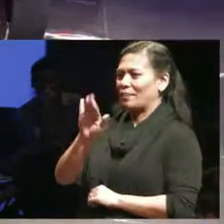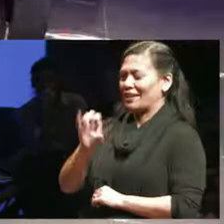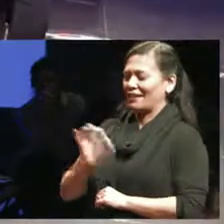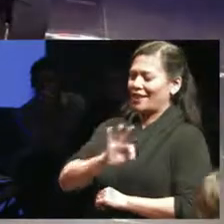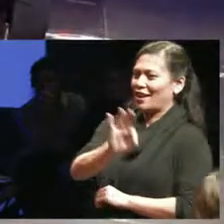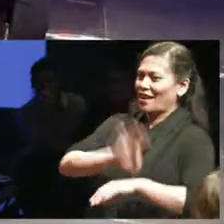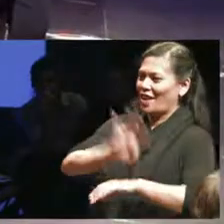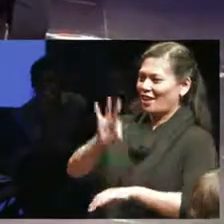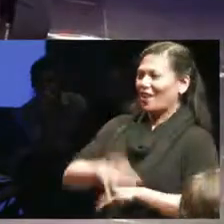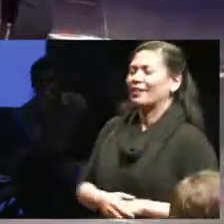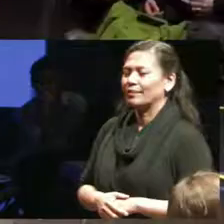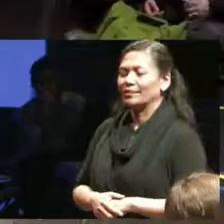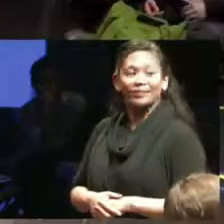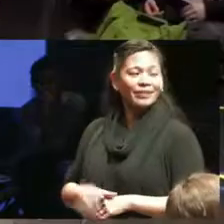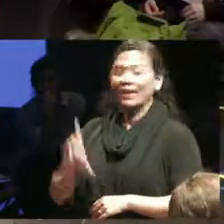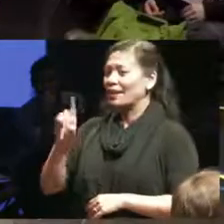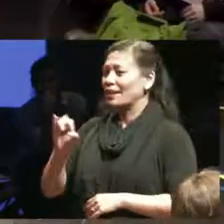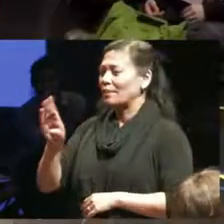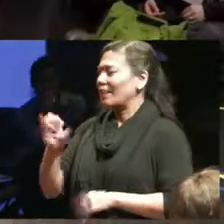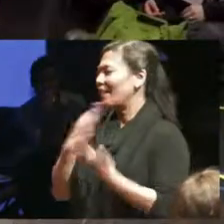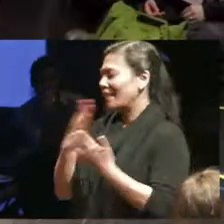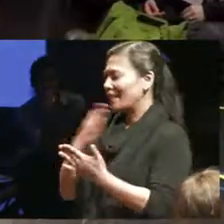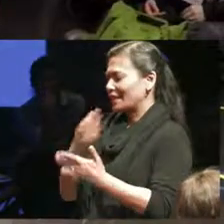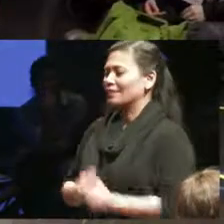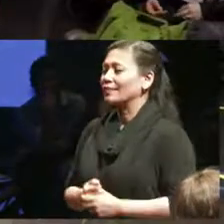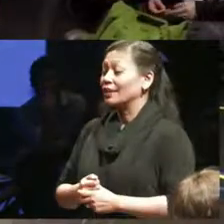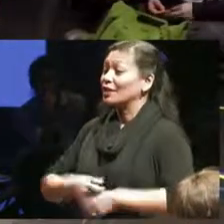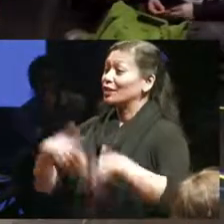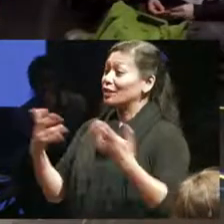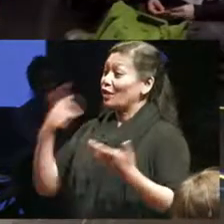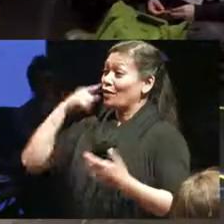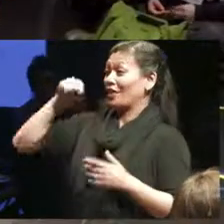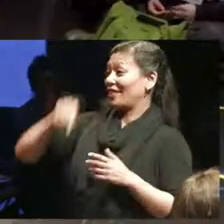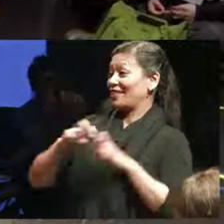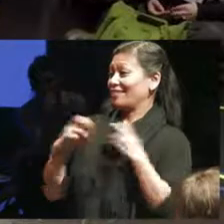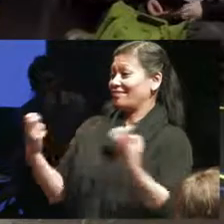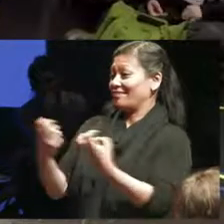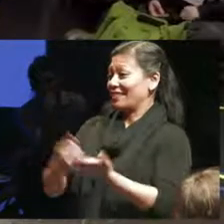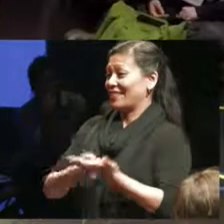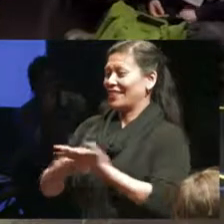thanks Eliza um so in preparation for this little discussion I did a little